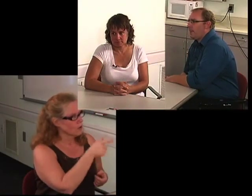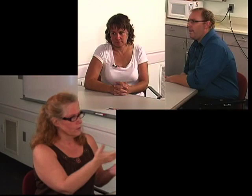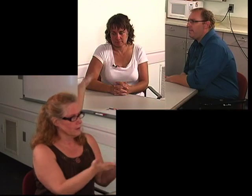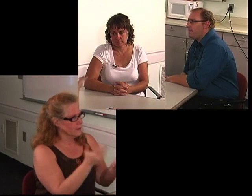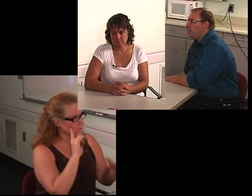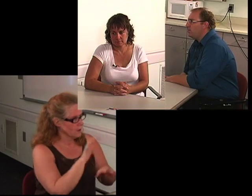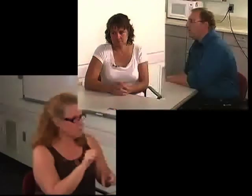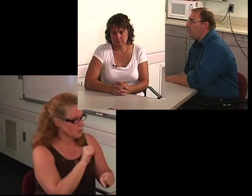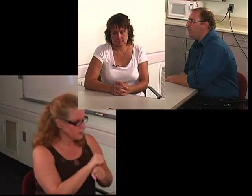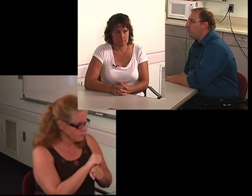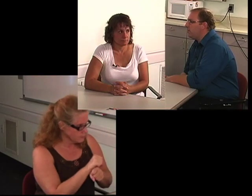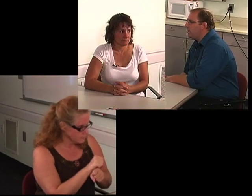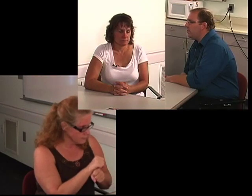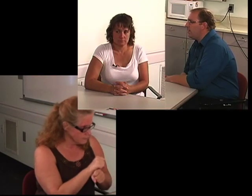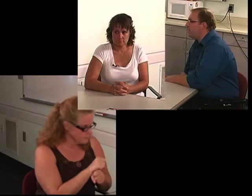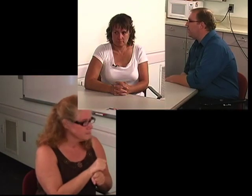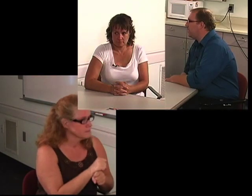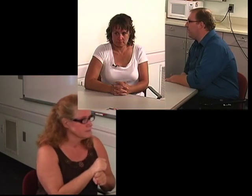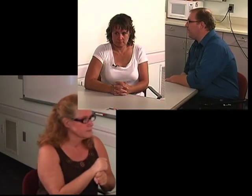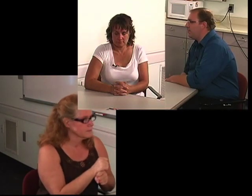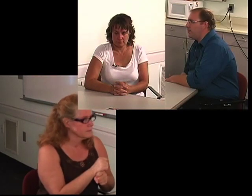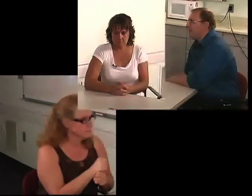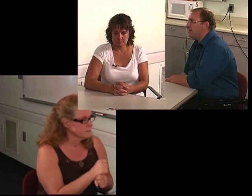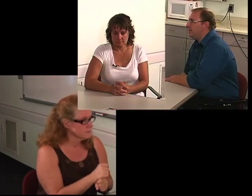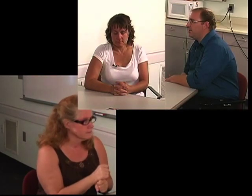I: So I'm curious why you've come in today for this appointment.